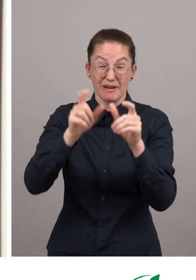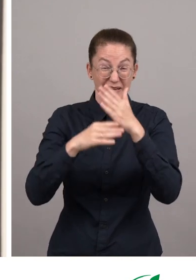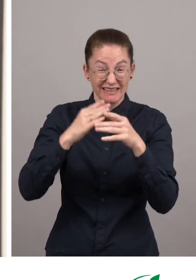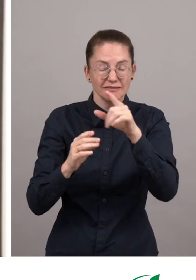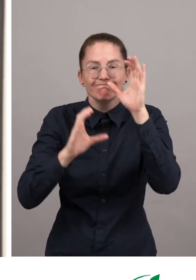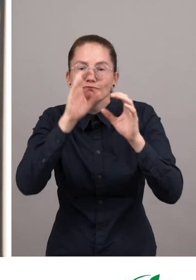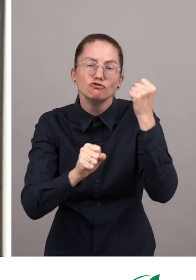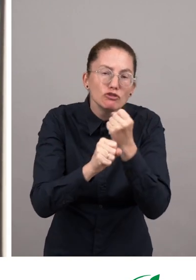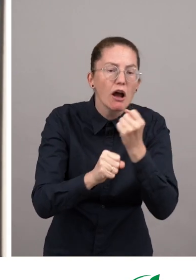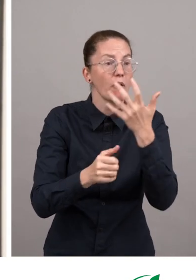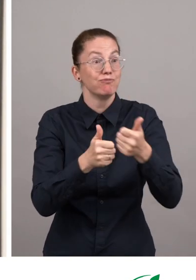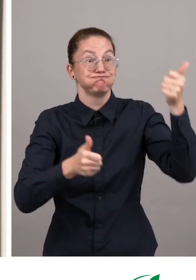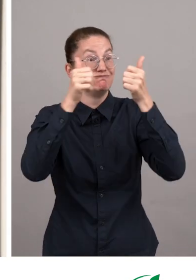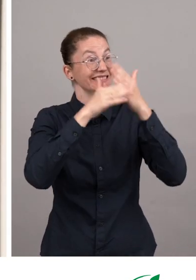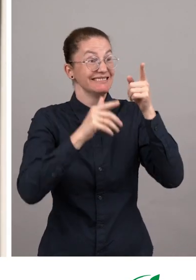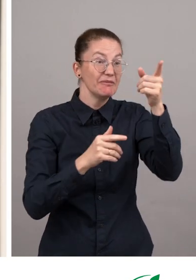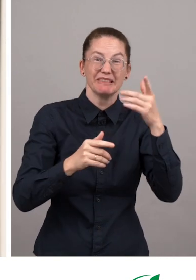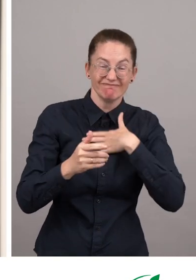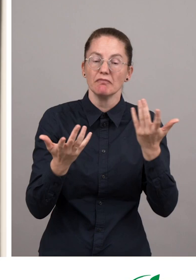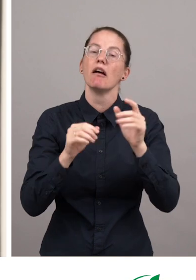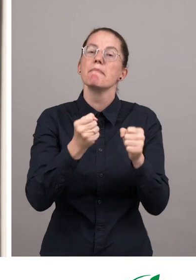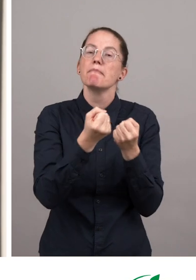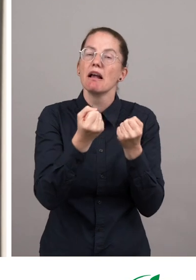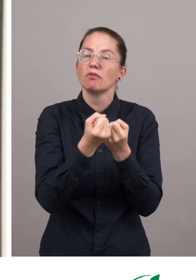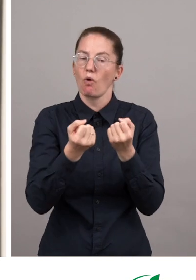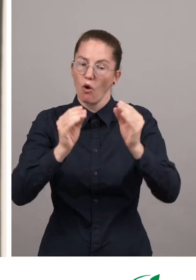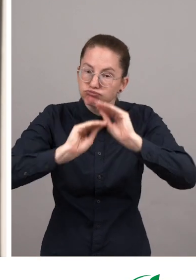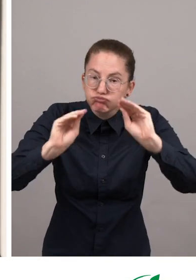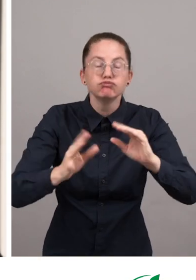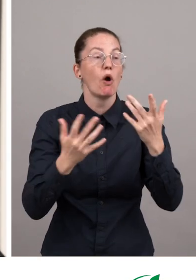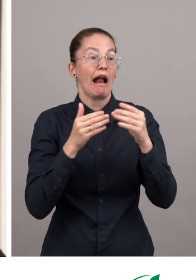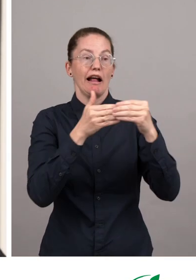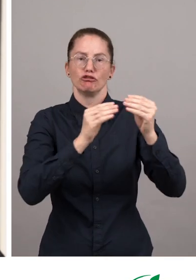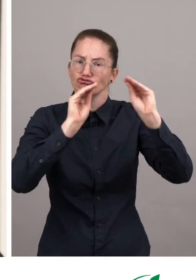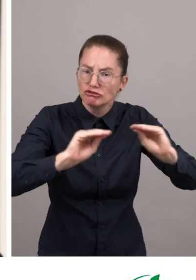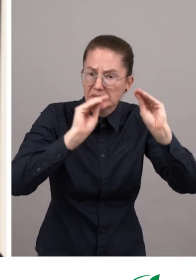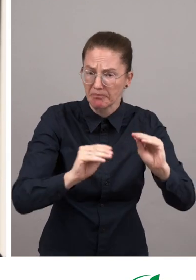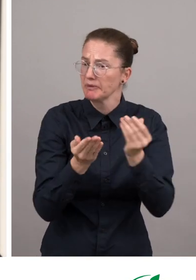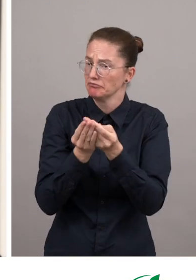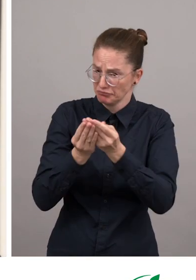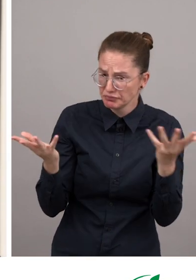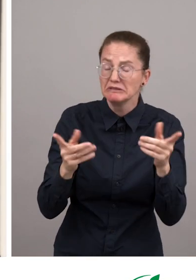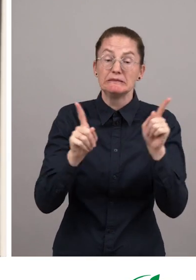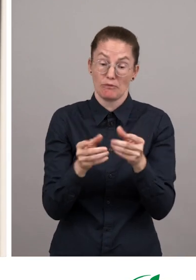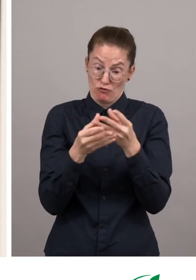for jobseekers with disabilities or employers with disabilities. Solutions that address particularly women